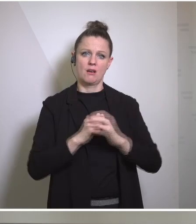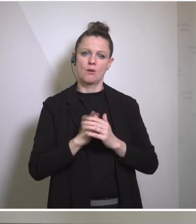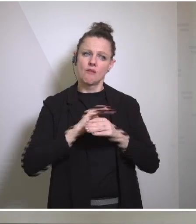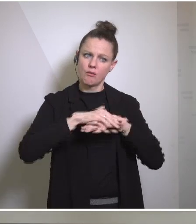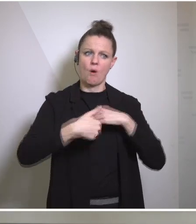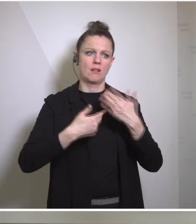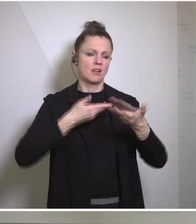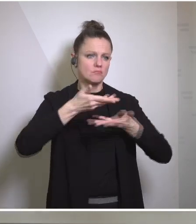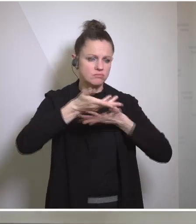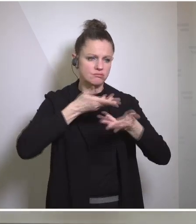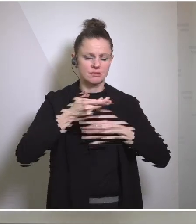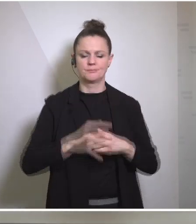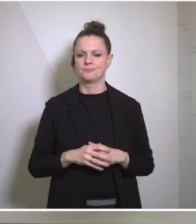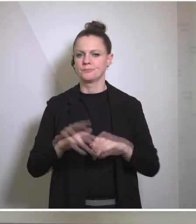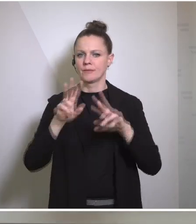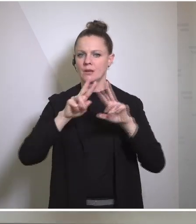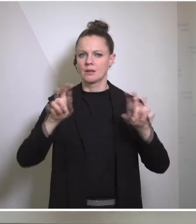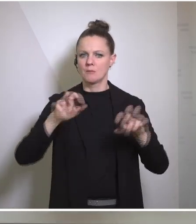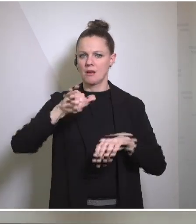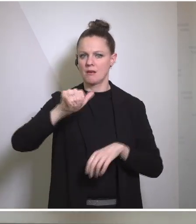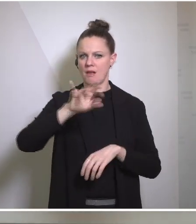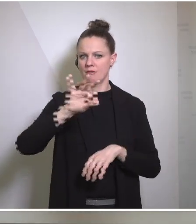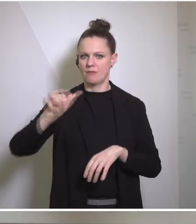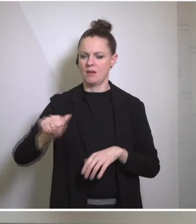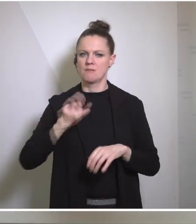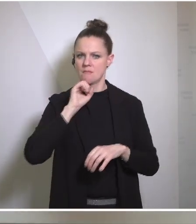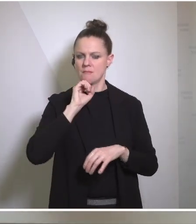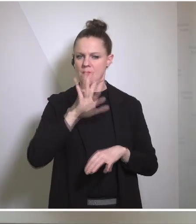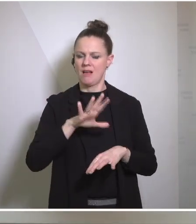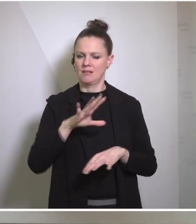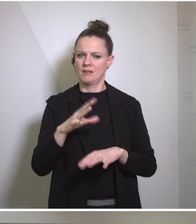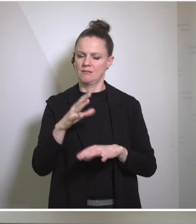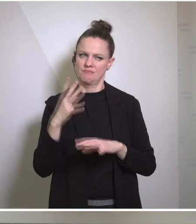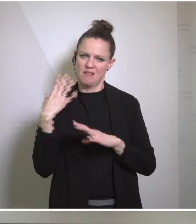On Rafah, as I've said - I won't repeat it, but you've asked specifically have we seen the plan